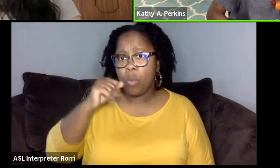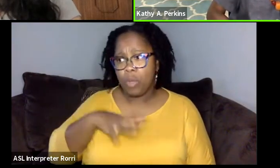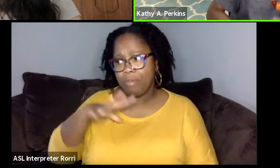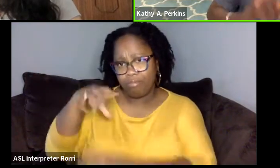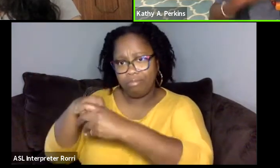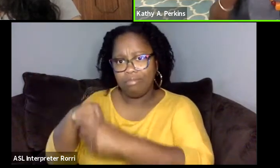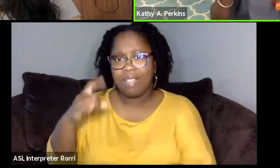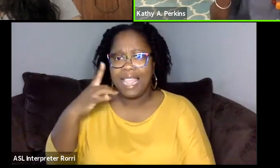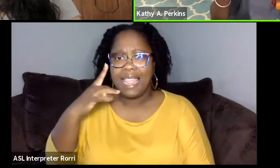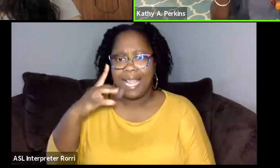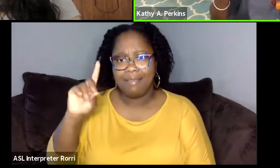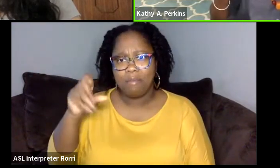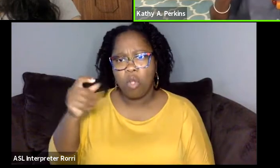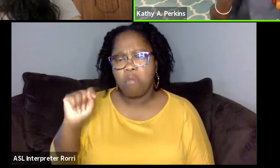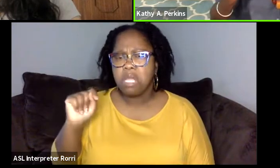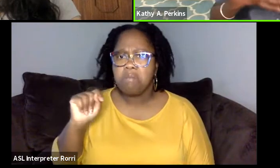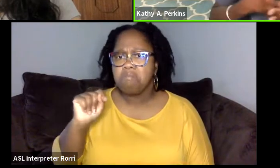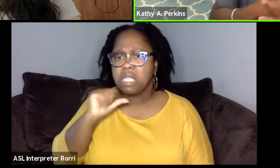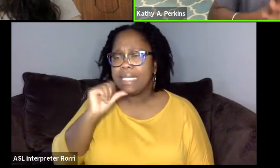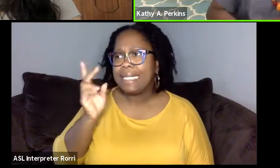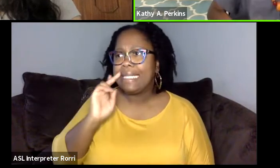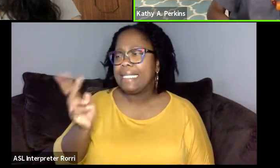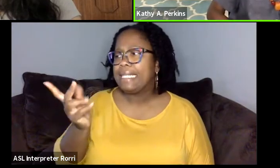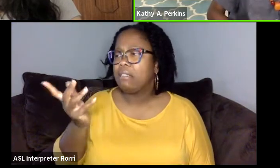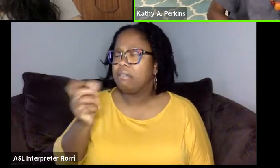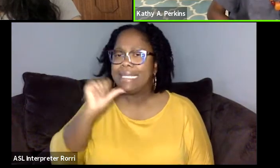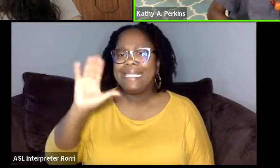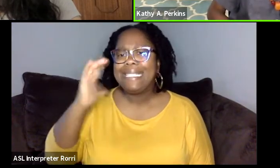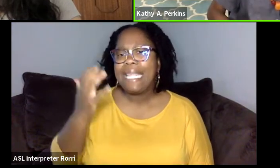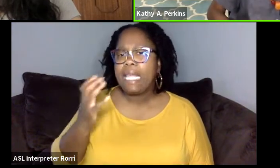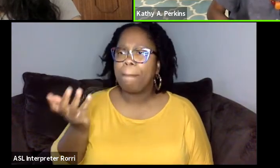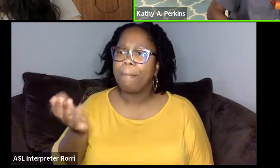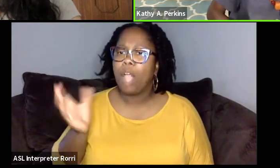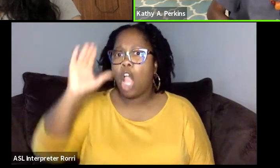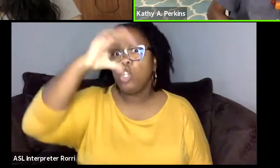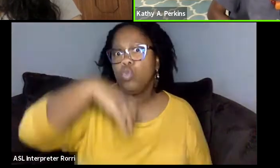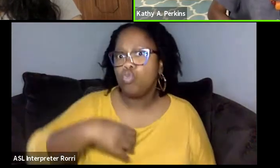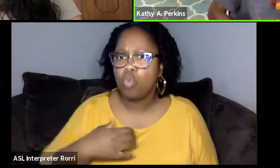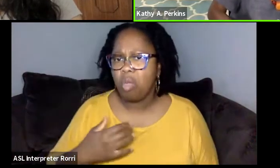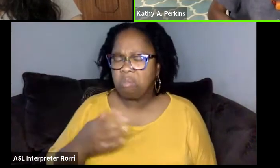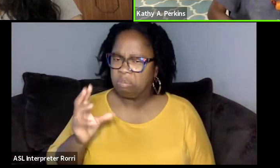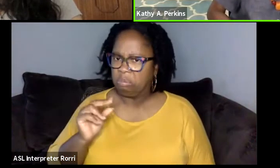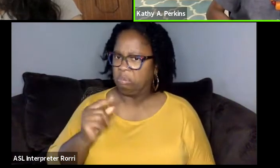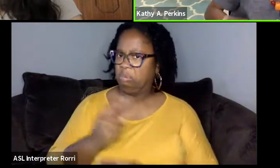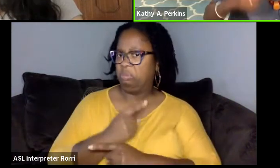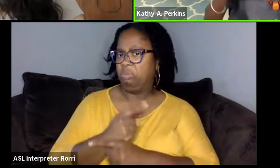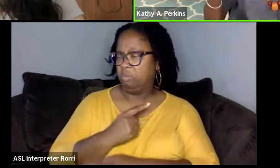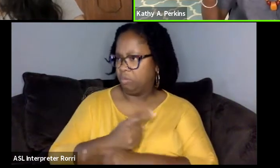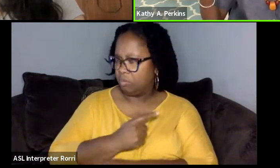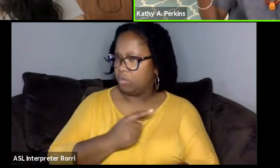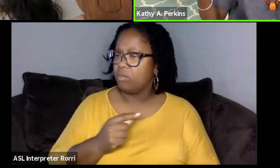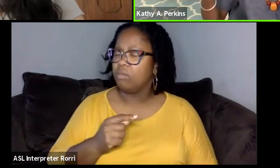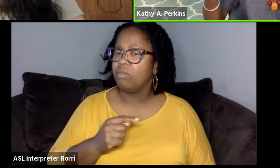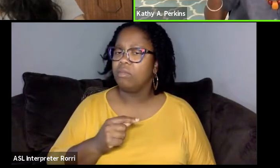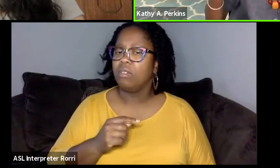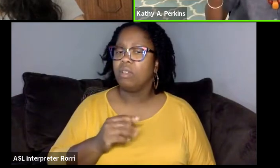So, it didn't seem unusual to me but it was after I left Howard